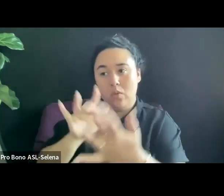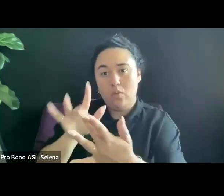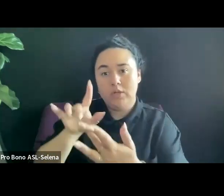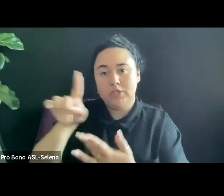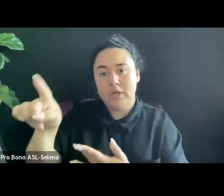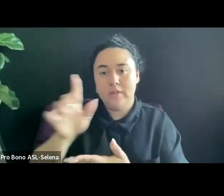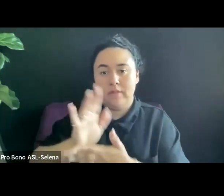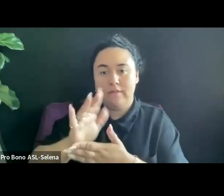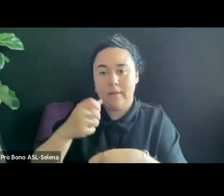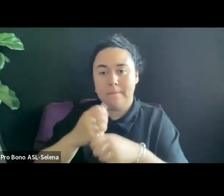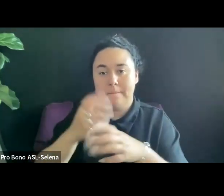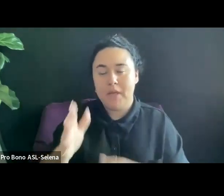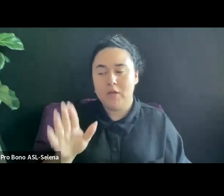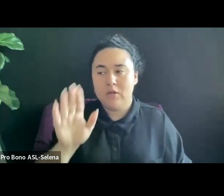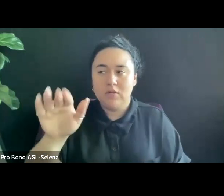FEEDBACK ON THE DISTRIBUTOR.